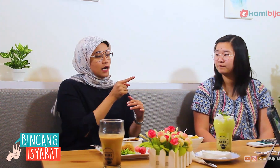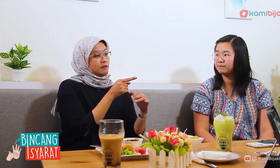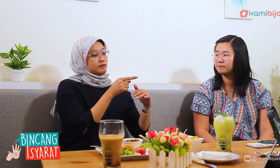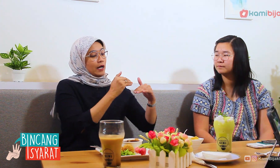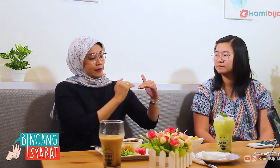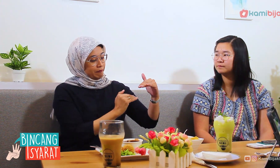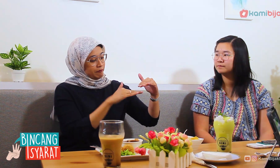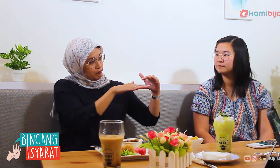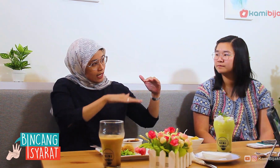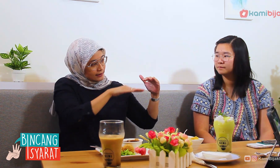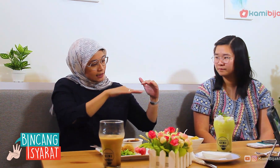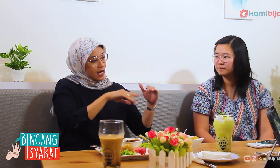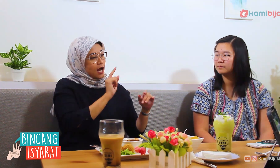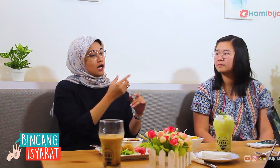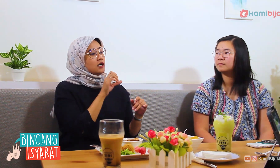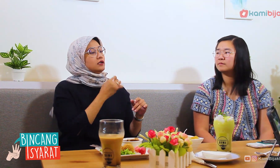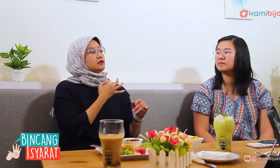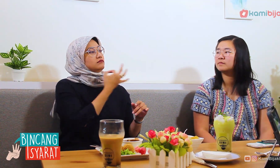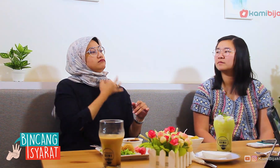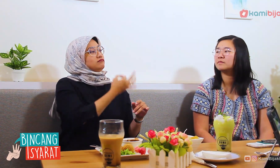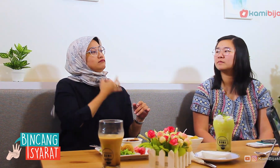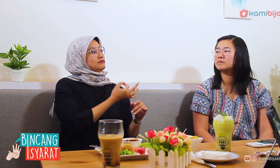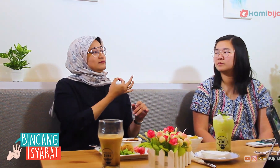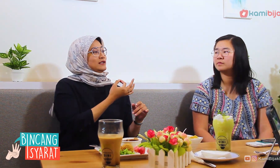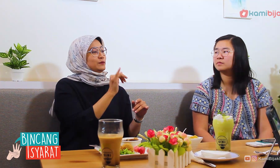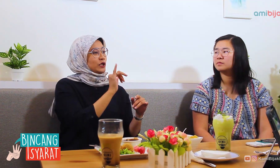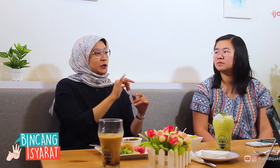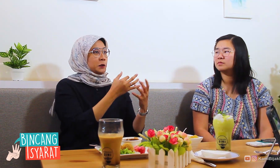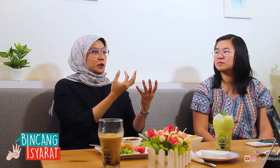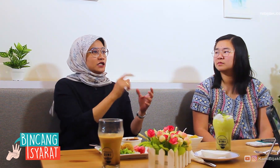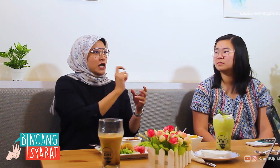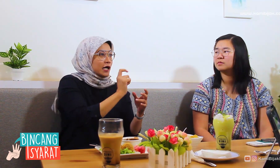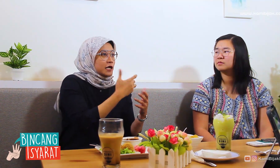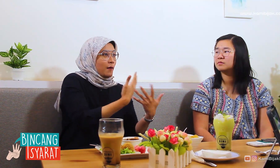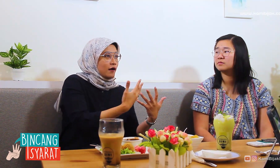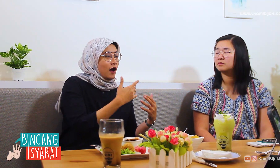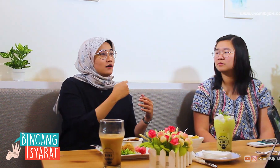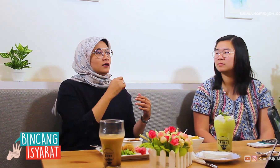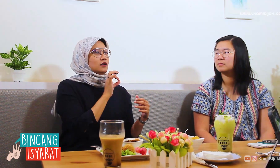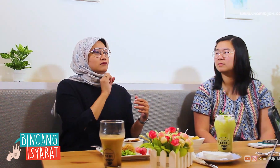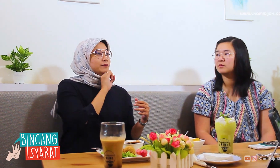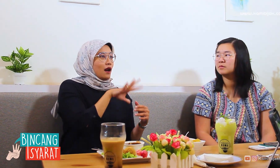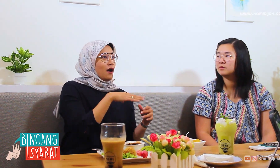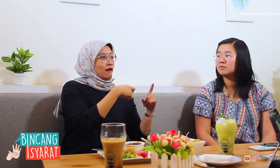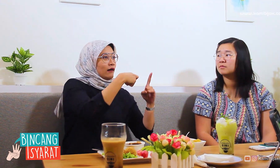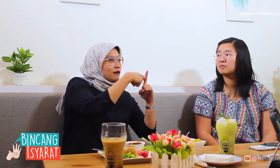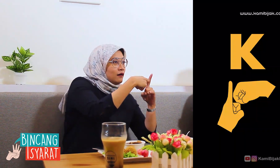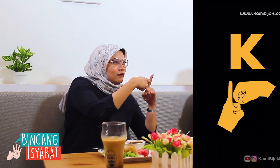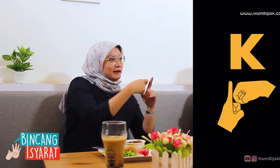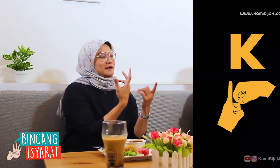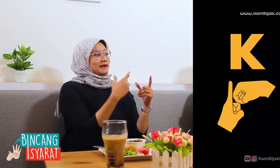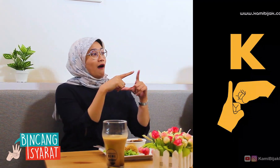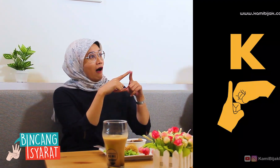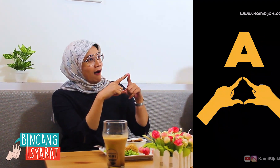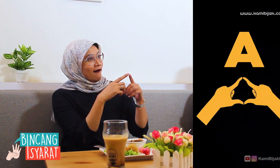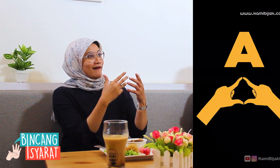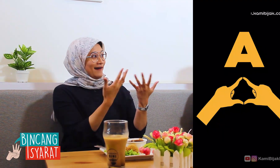there is the most basic thing, which is pronunciation, how to say the letters K and A.